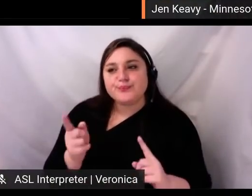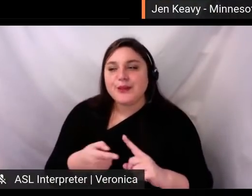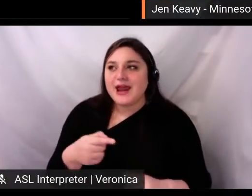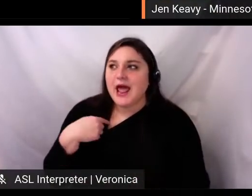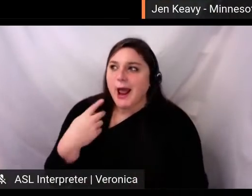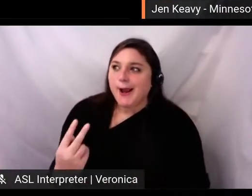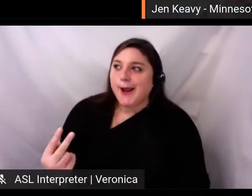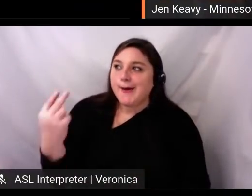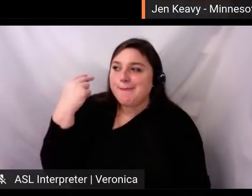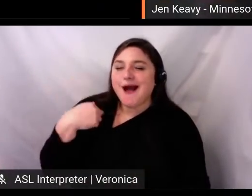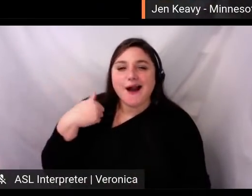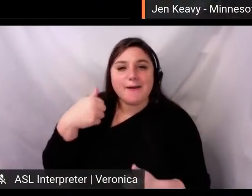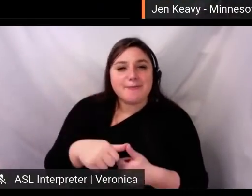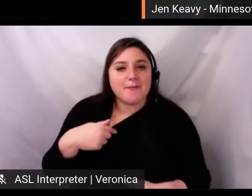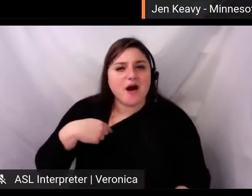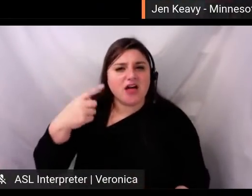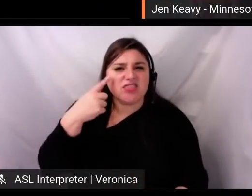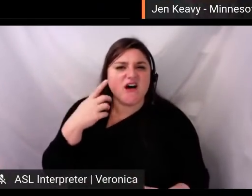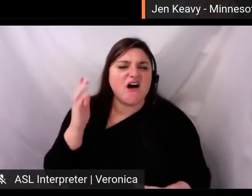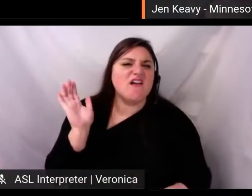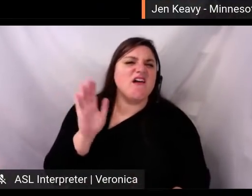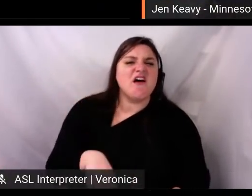This is just a small blip; it's gonna be over. We're gonna be back to normal